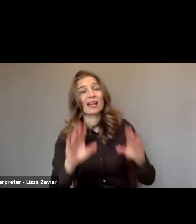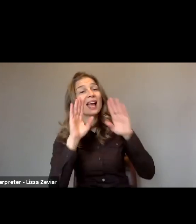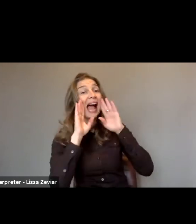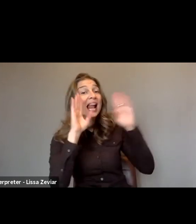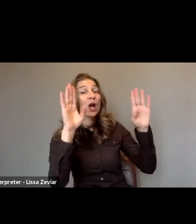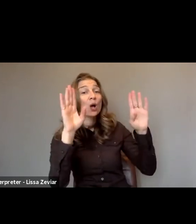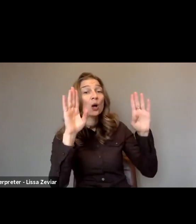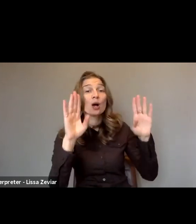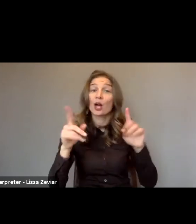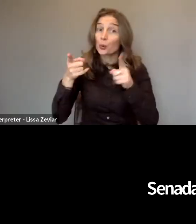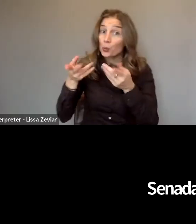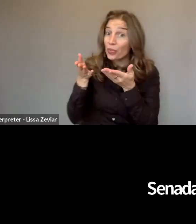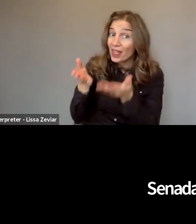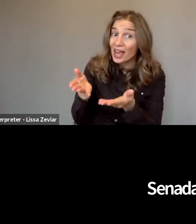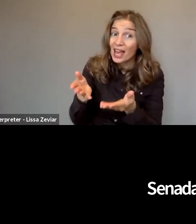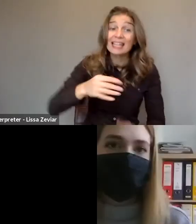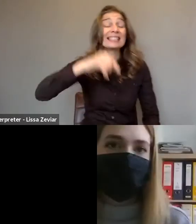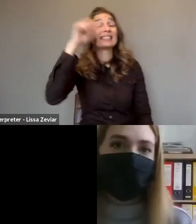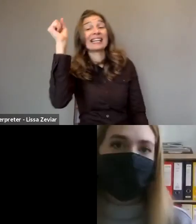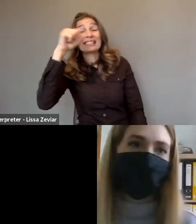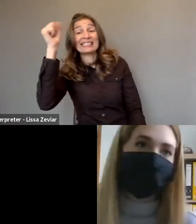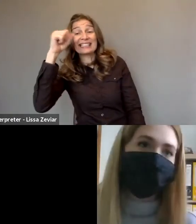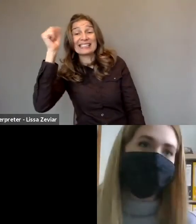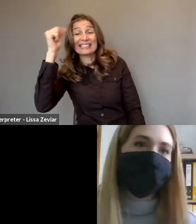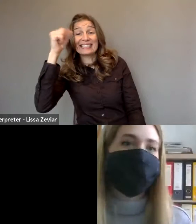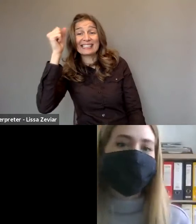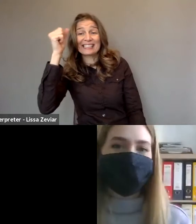Yes. Hello. ANA: Hello.